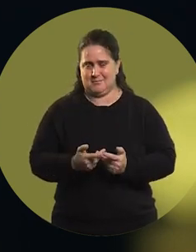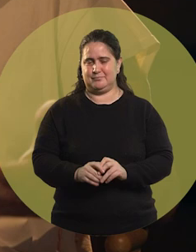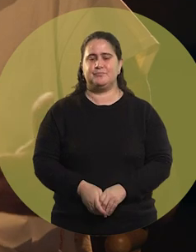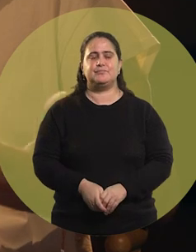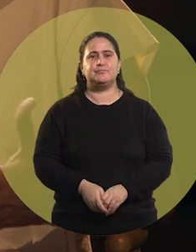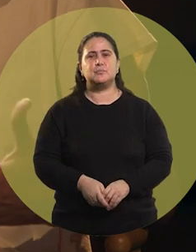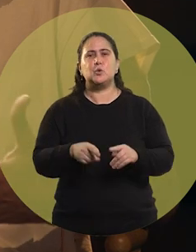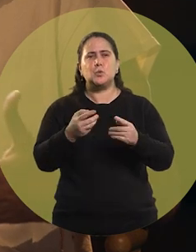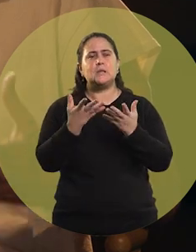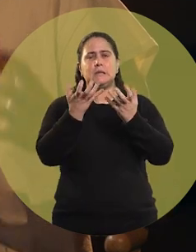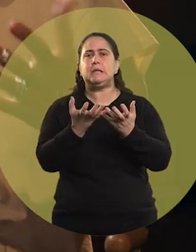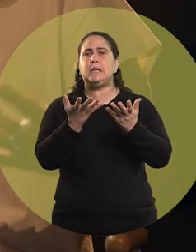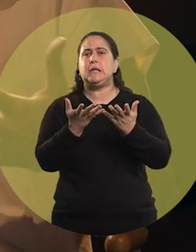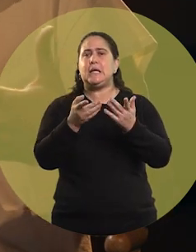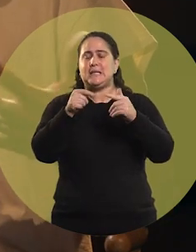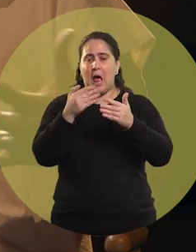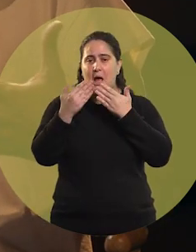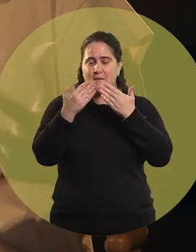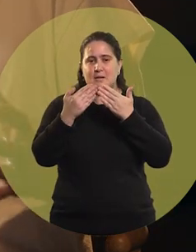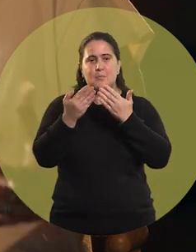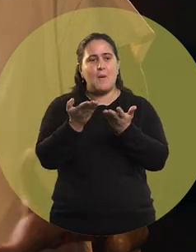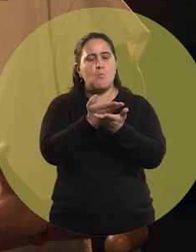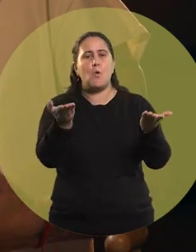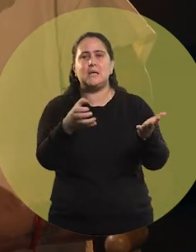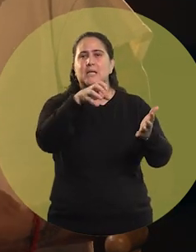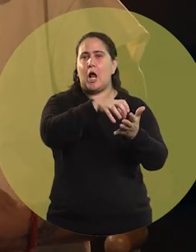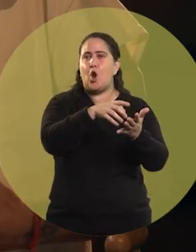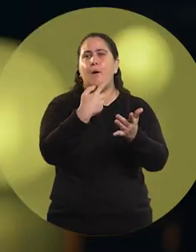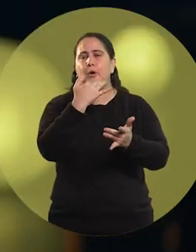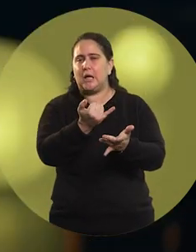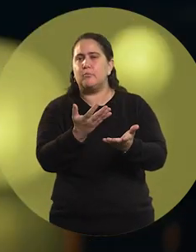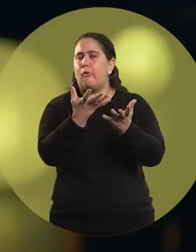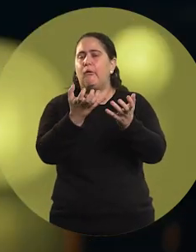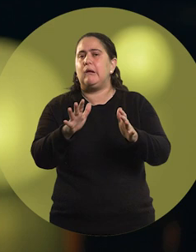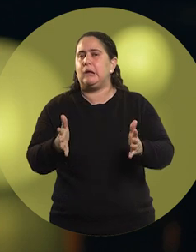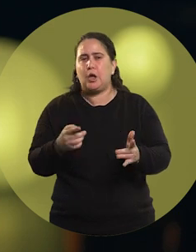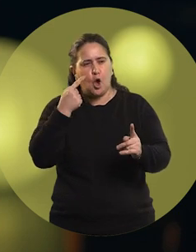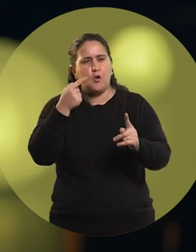What about this conservation do you think should be talked about in a classroom?